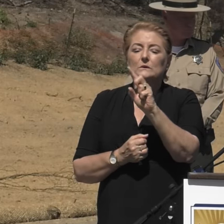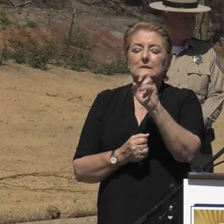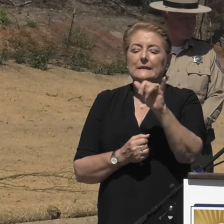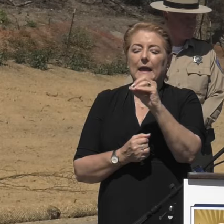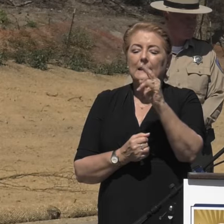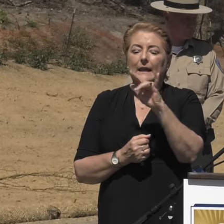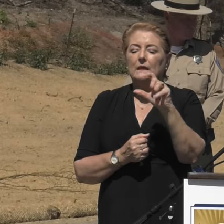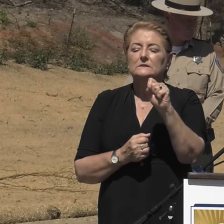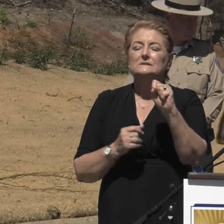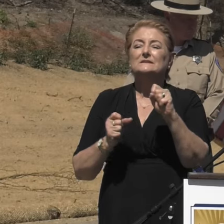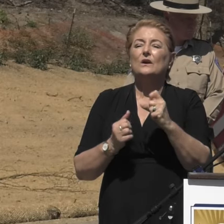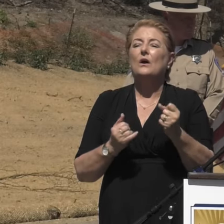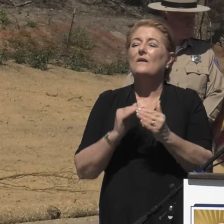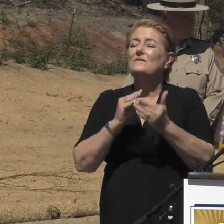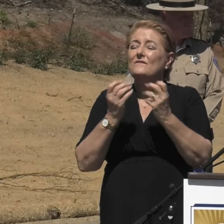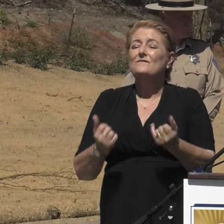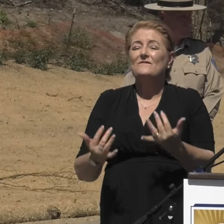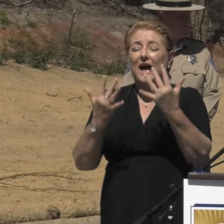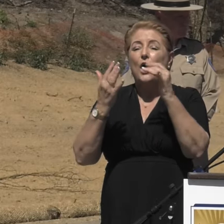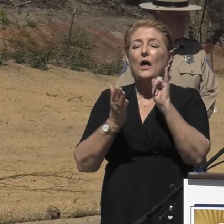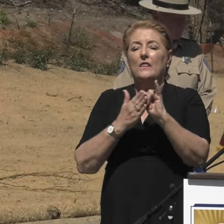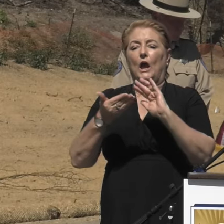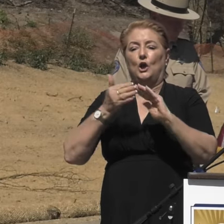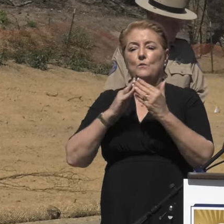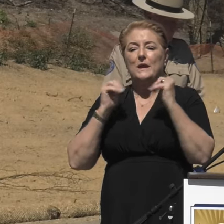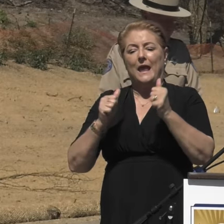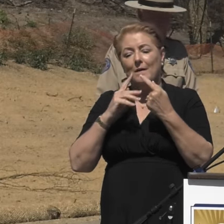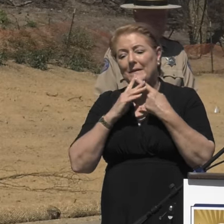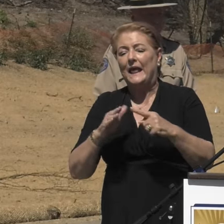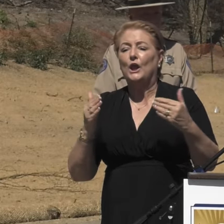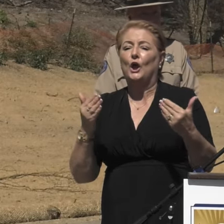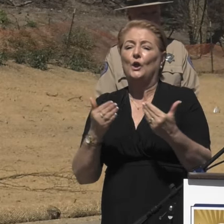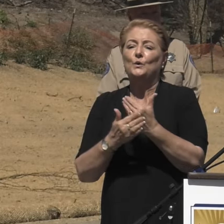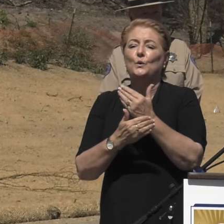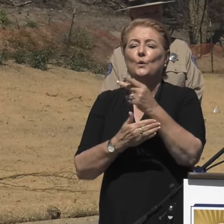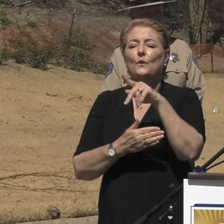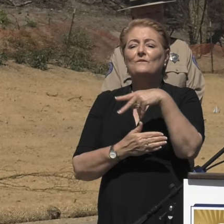fire survivors and their communities can begin a new phase in the recovery process